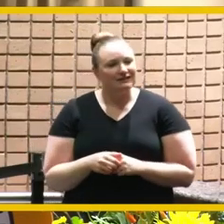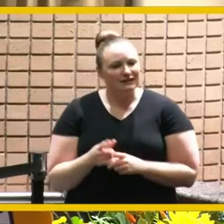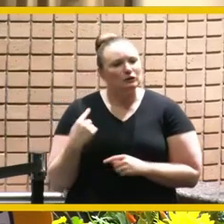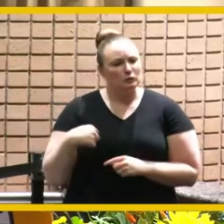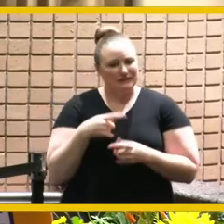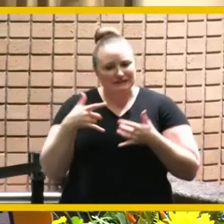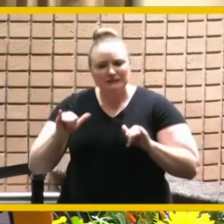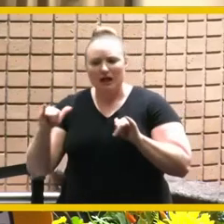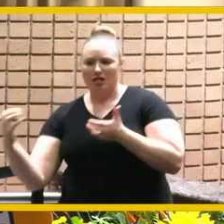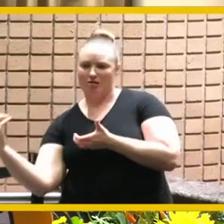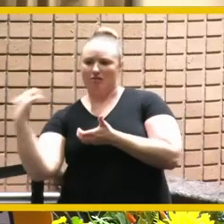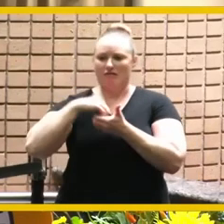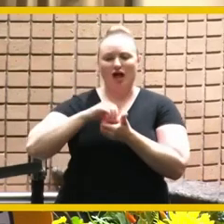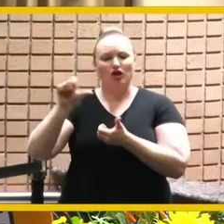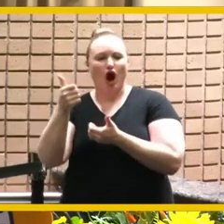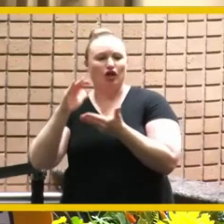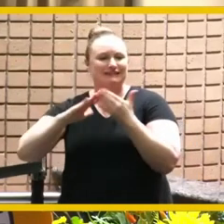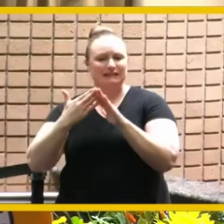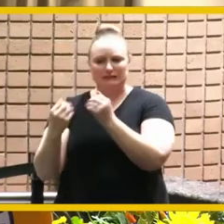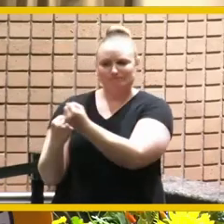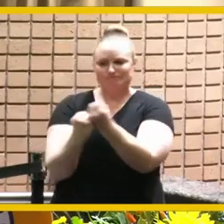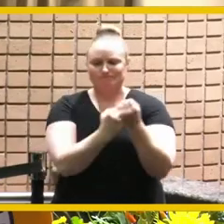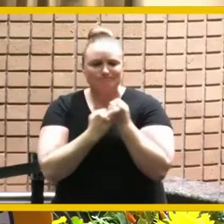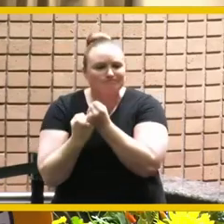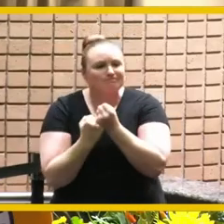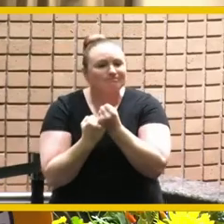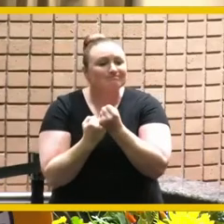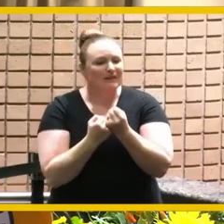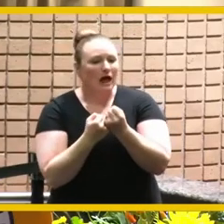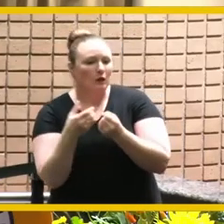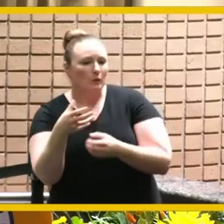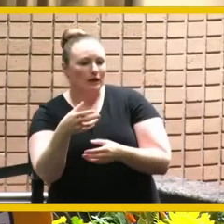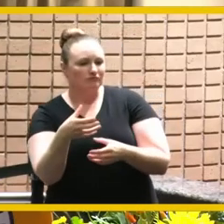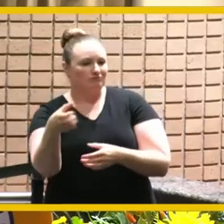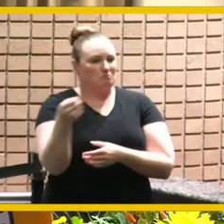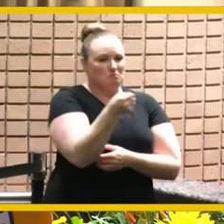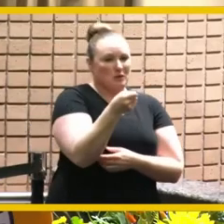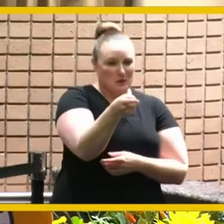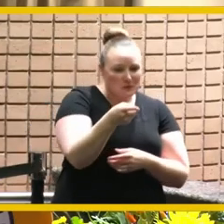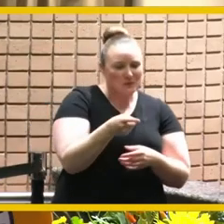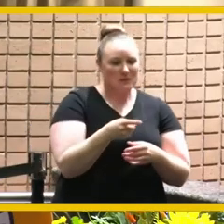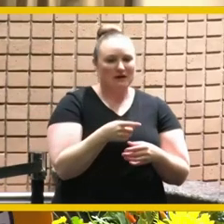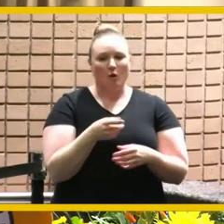and hopefully i'll have you along when we bring them or when we go to visit them so